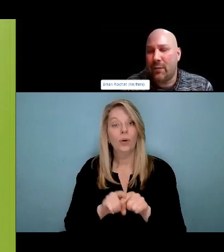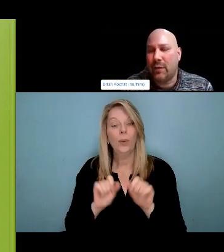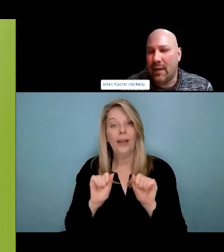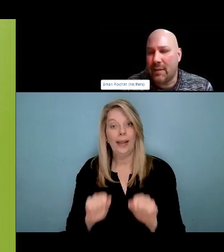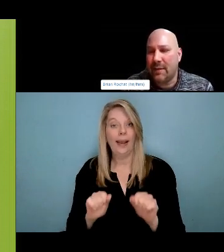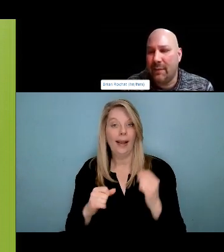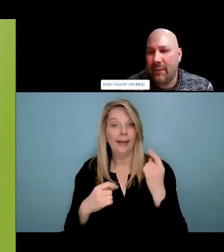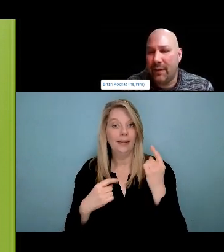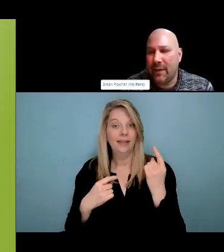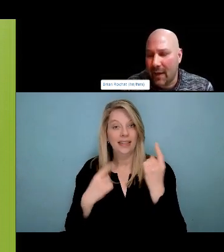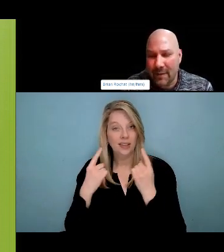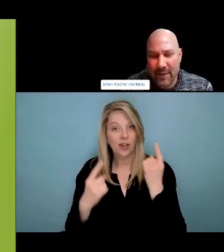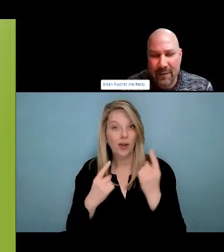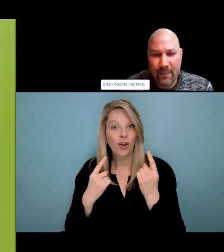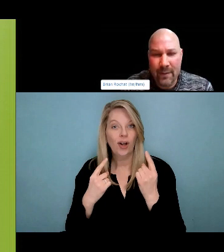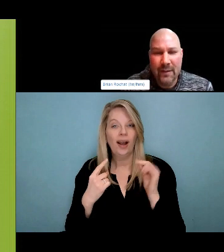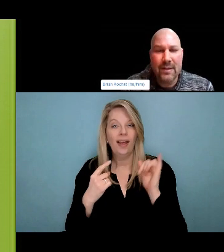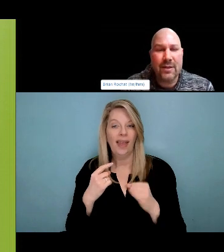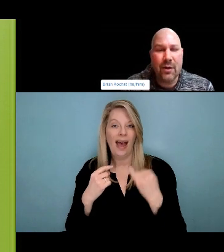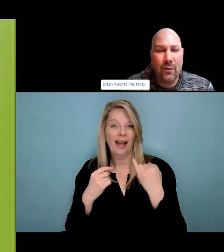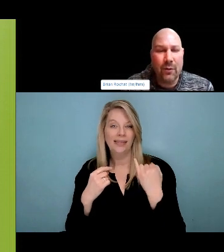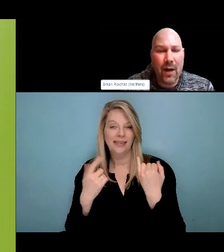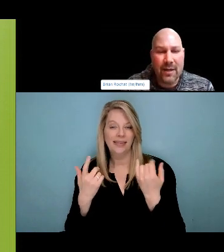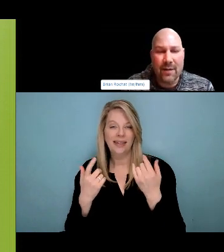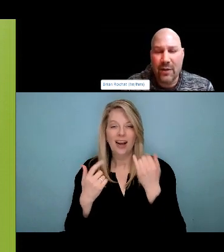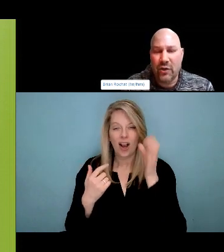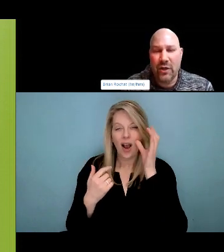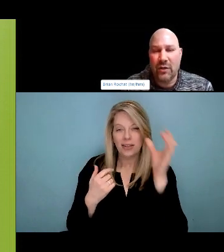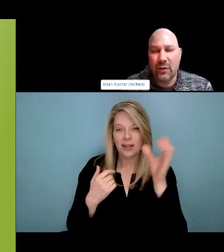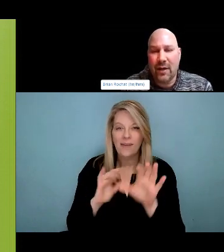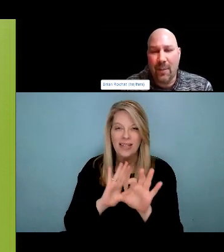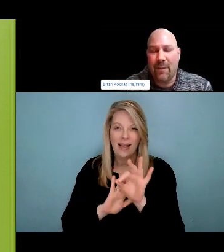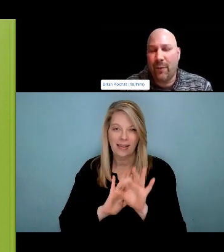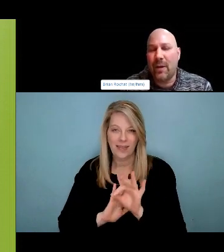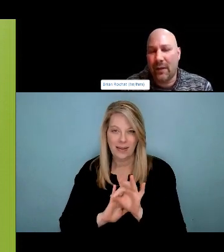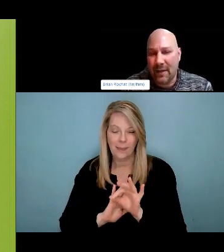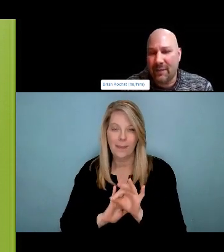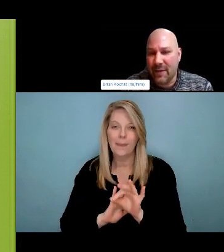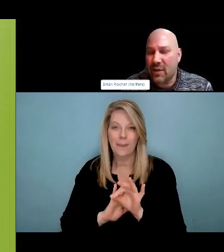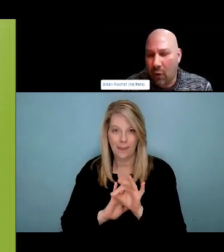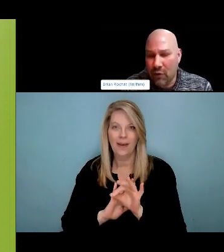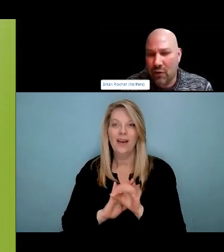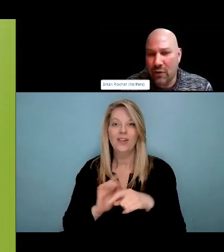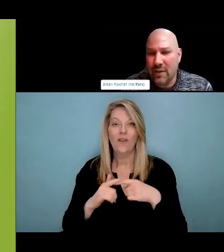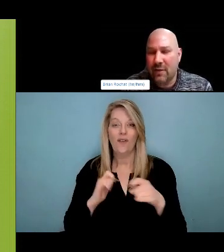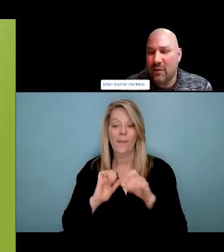on behalf of people who use drugs. So really important to recognize that the